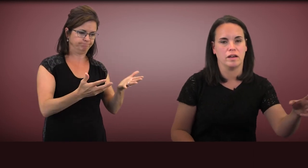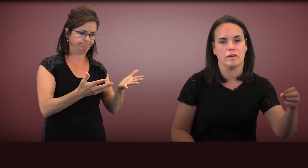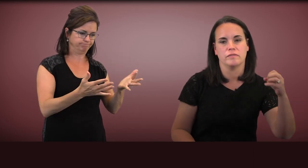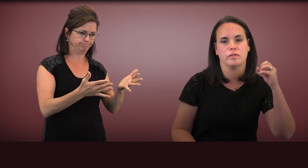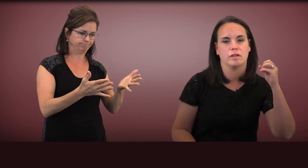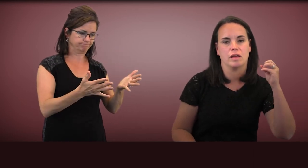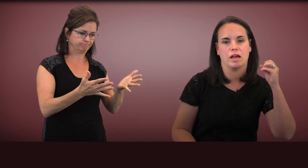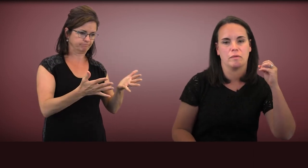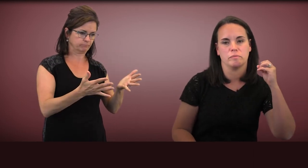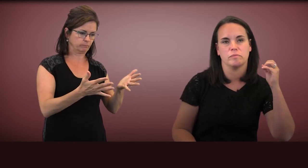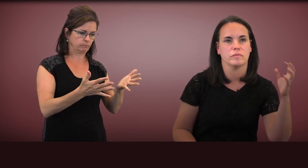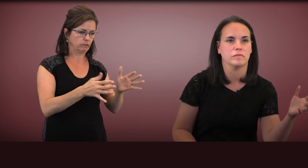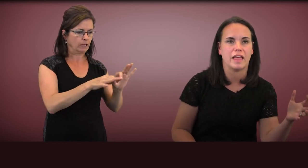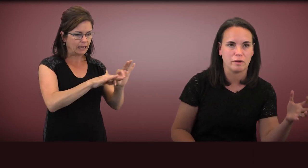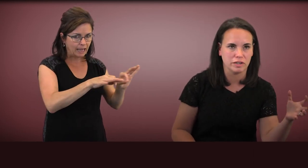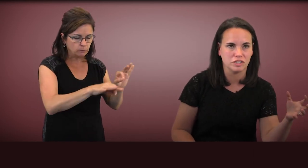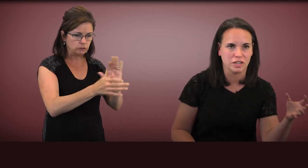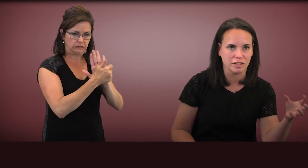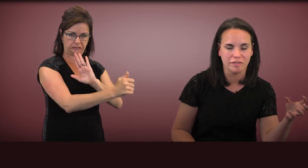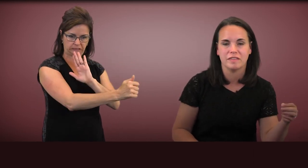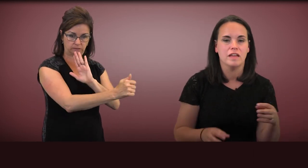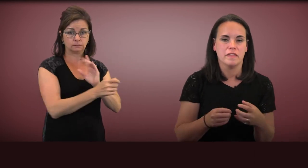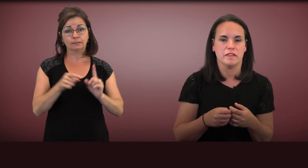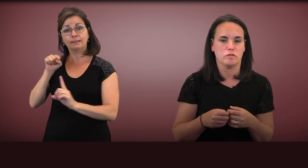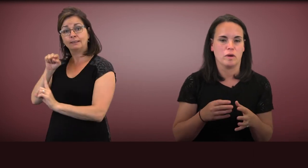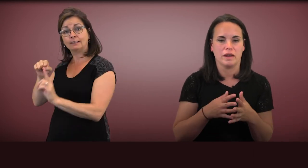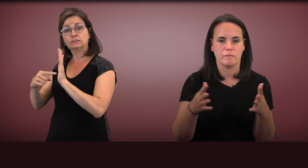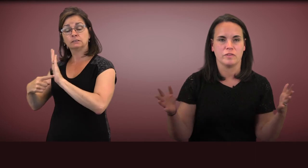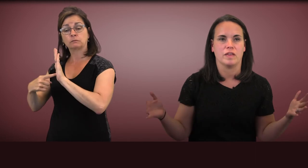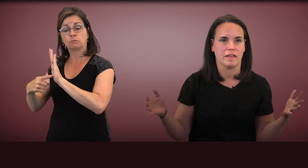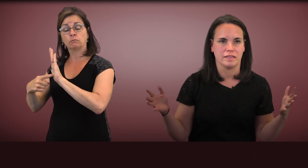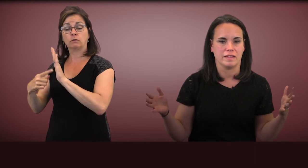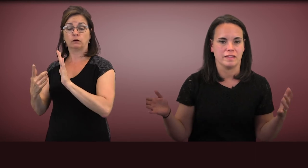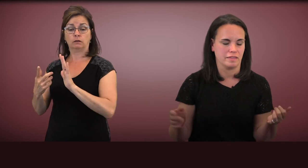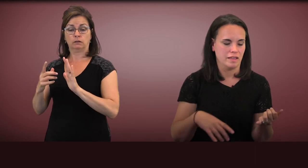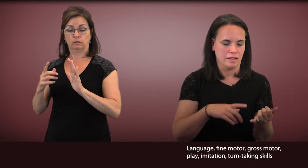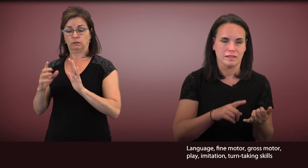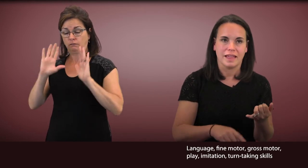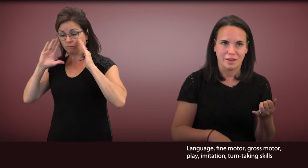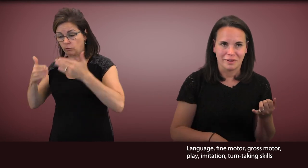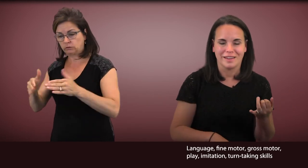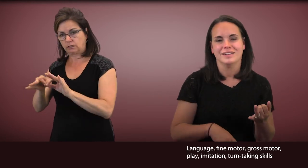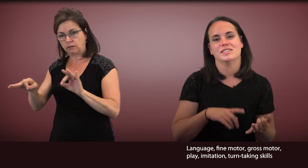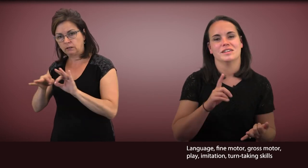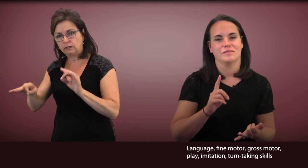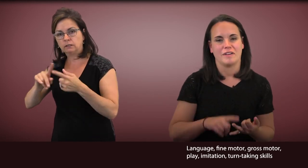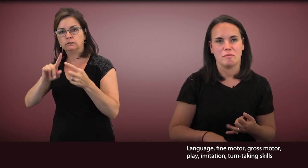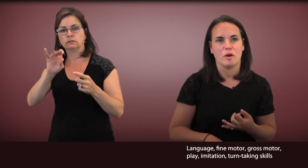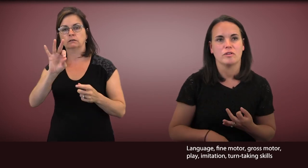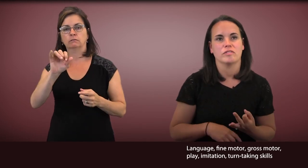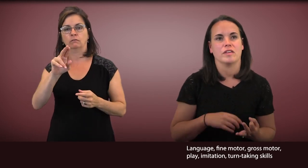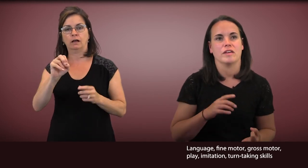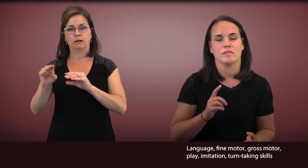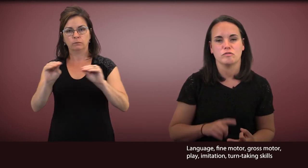of language skills, this one emphasizes language, fine motor skills,